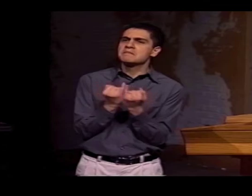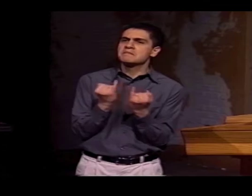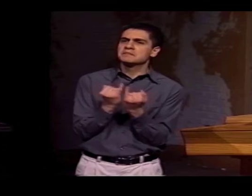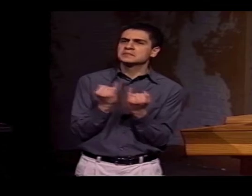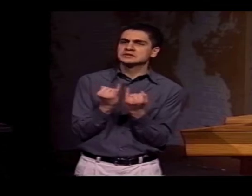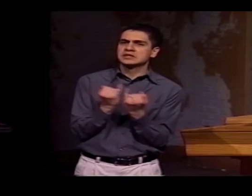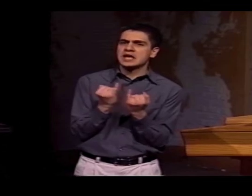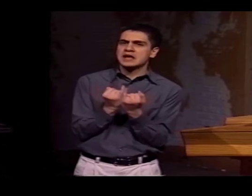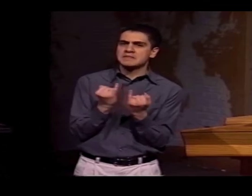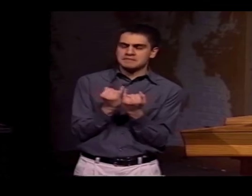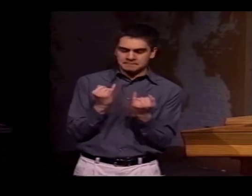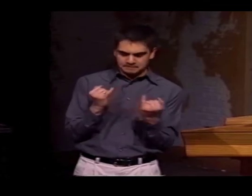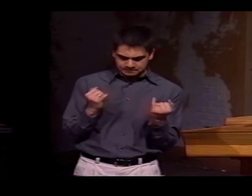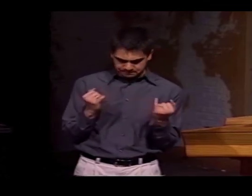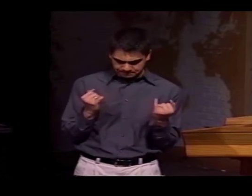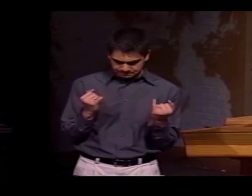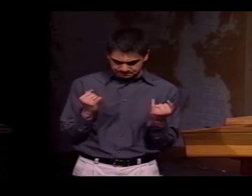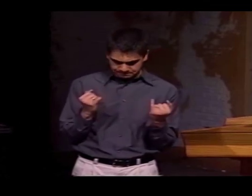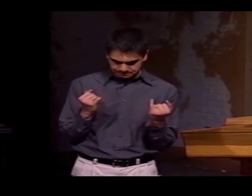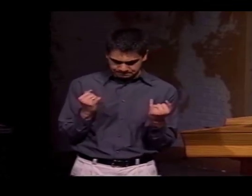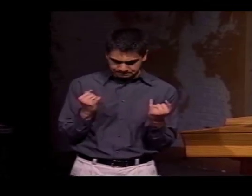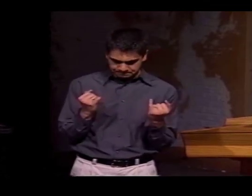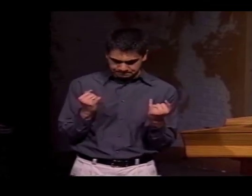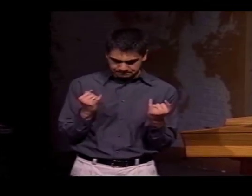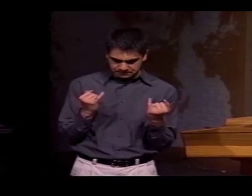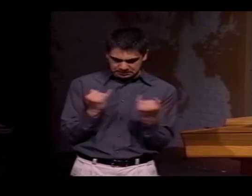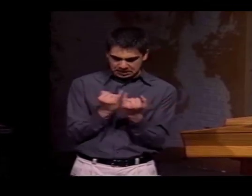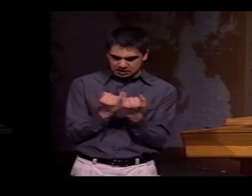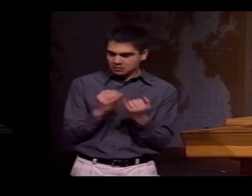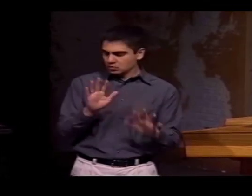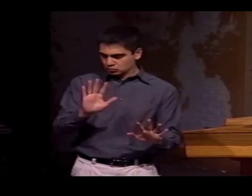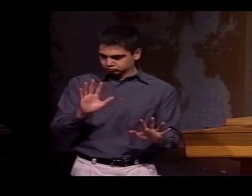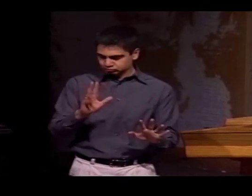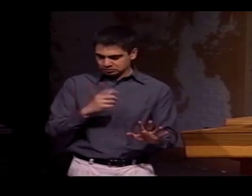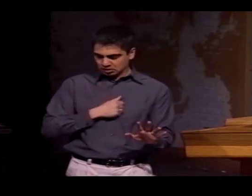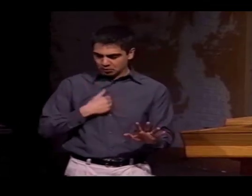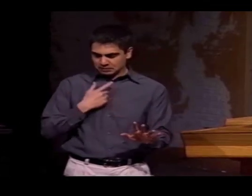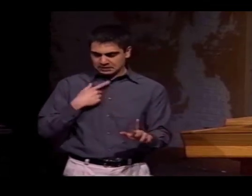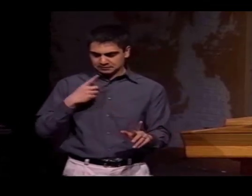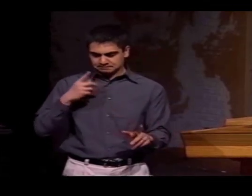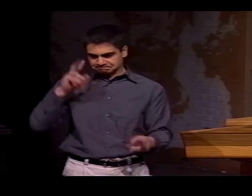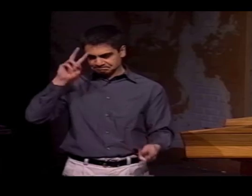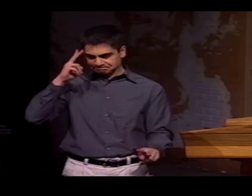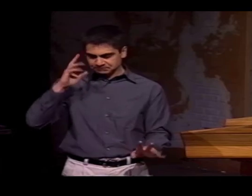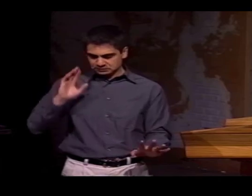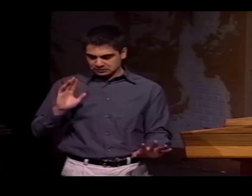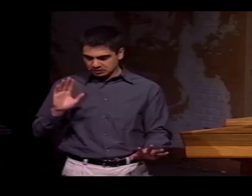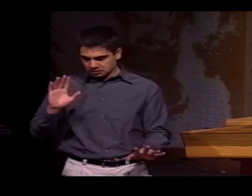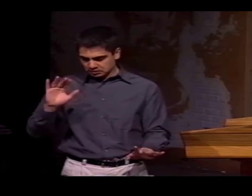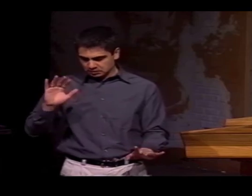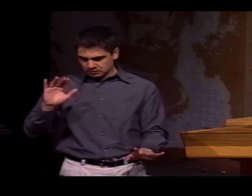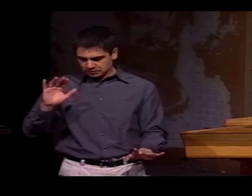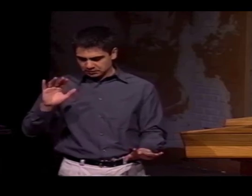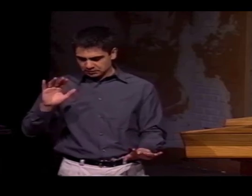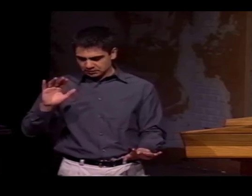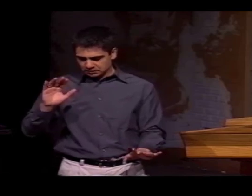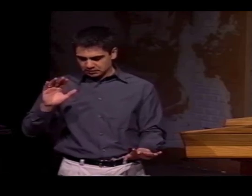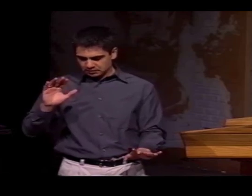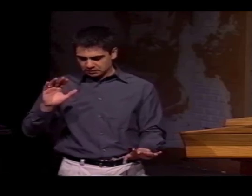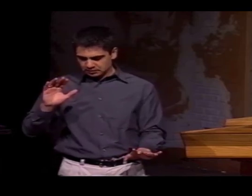AND SO YOU'LL SEE "SAME" ON THE MOUTH WITH THIS SIGN THAT MEANS "EQUAL" OR "SAME." WAIT A MINUTE.